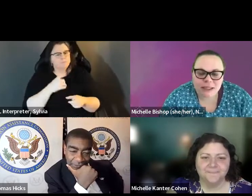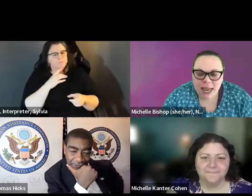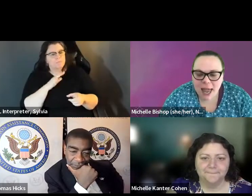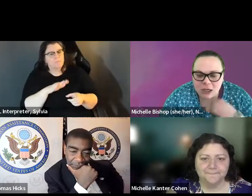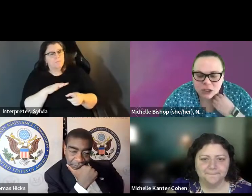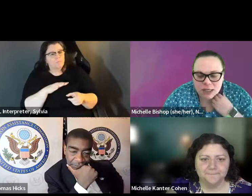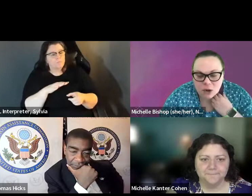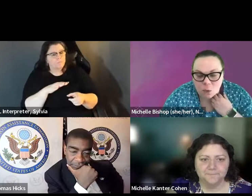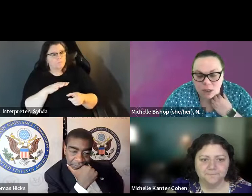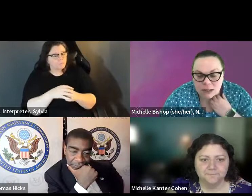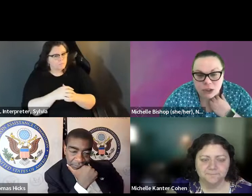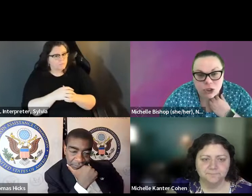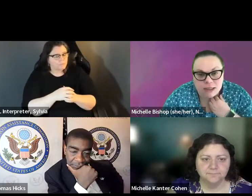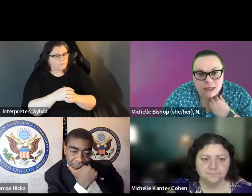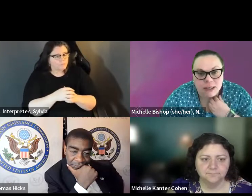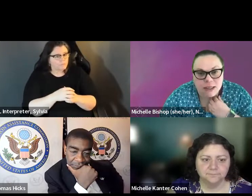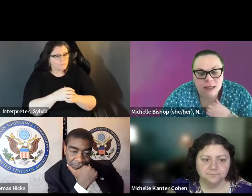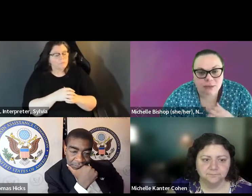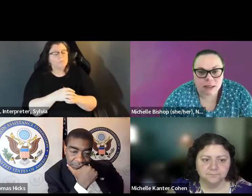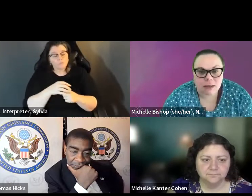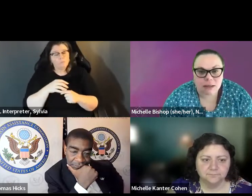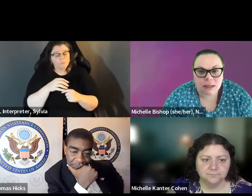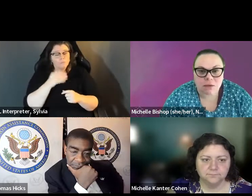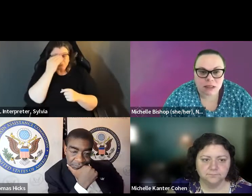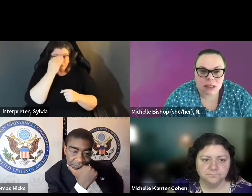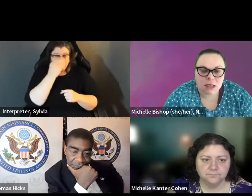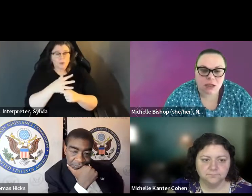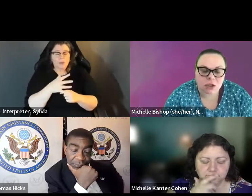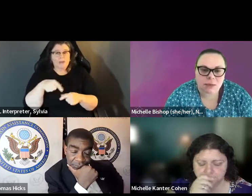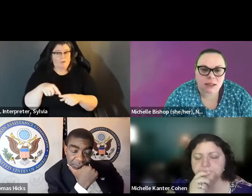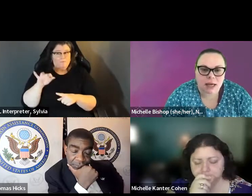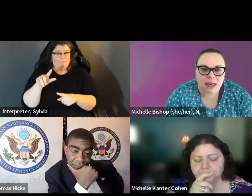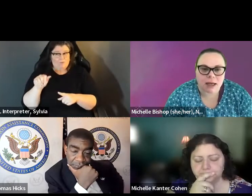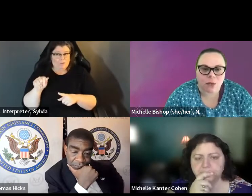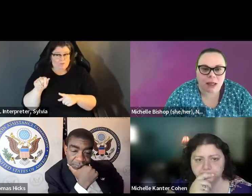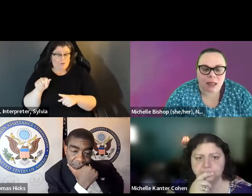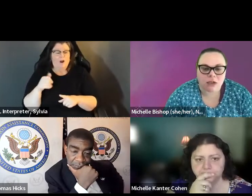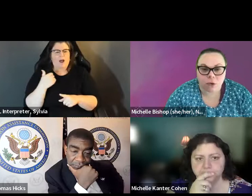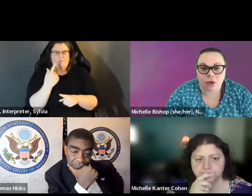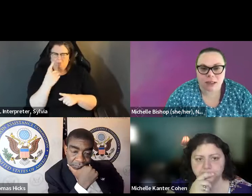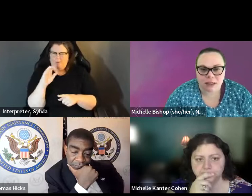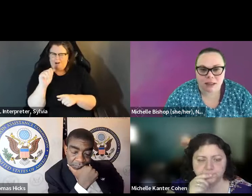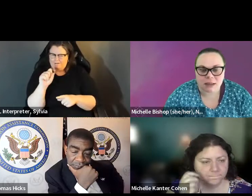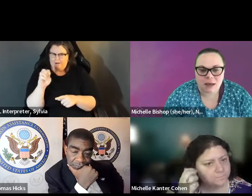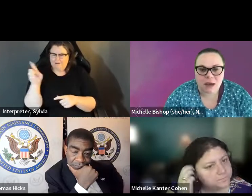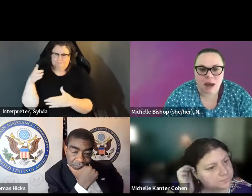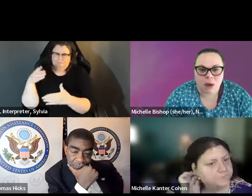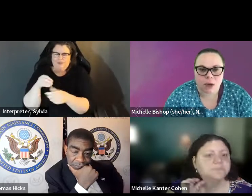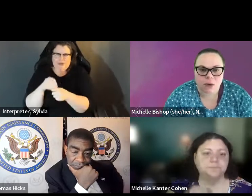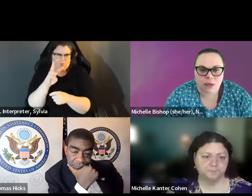» Michelle: This is Michelle and this is Michelle Bishop. I don't know if anyone's gonna speak to planned litigation by any means. bishop. I don't know if anyone is going to speak to planned litigation. By any means today. Actually, I Today, I would say, actually there was just a case in Wisconsin recently. would say there was just a case in Wisconsin recently